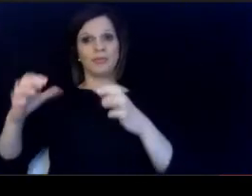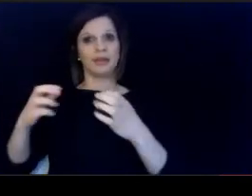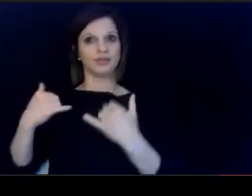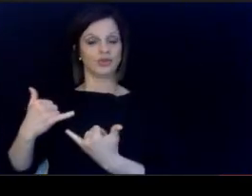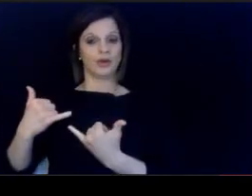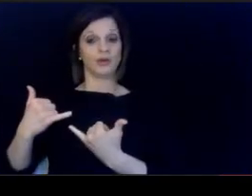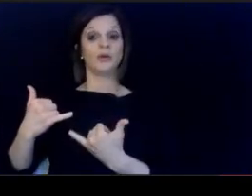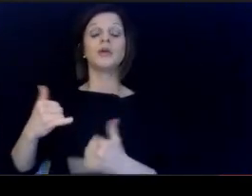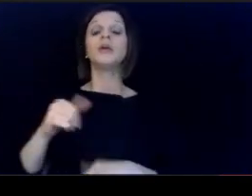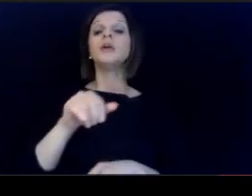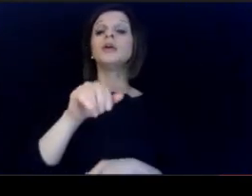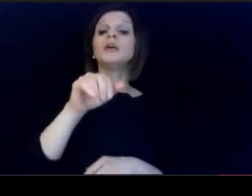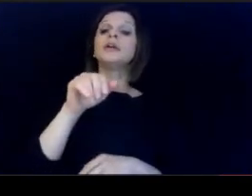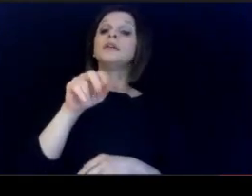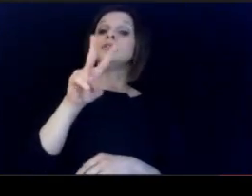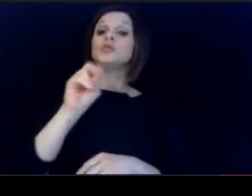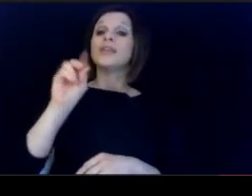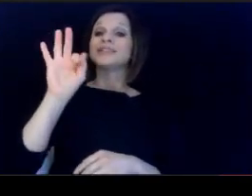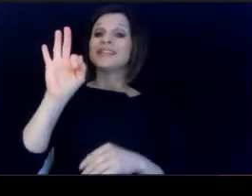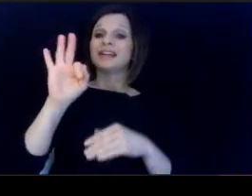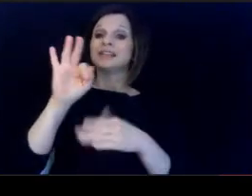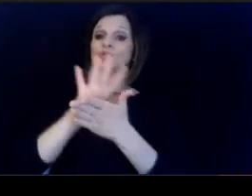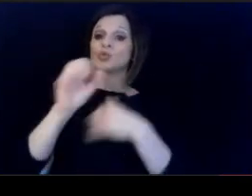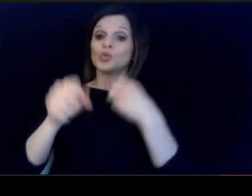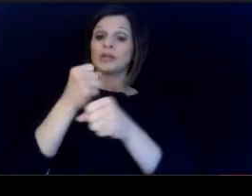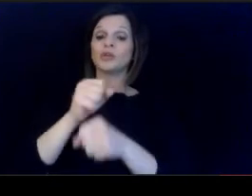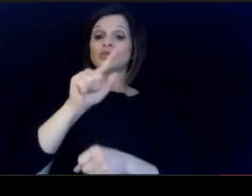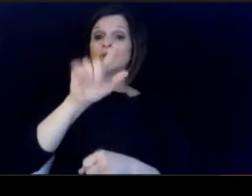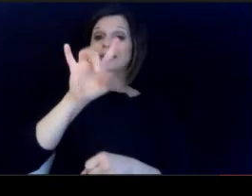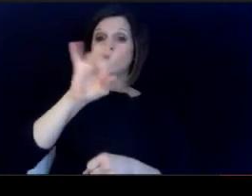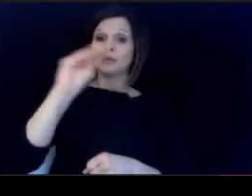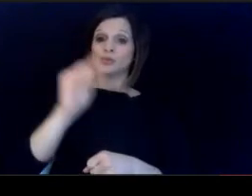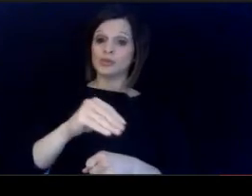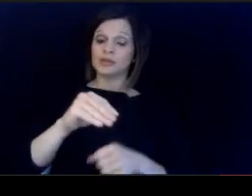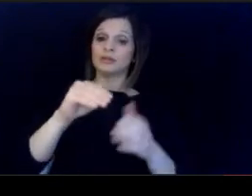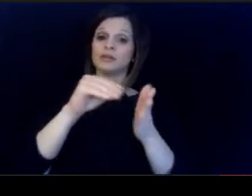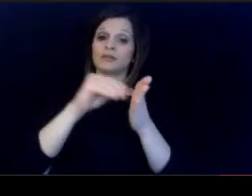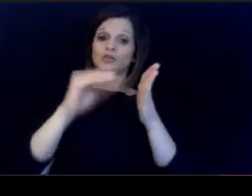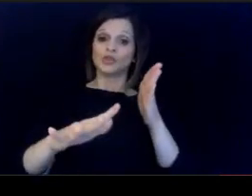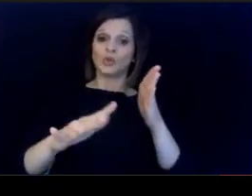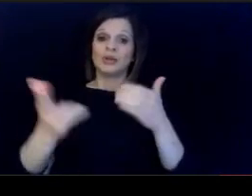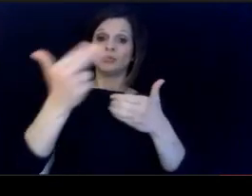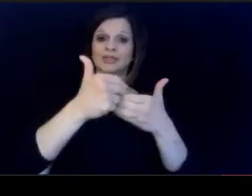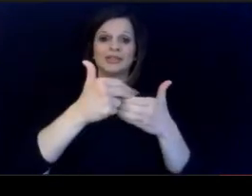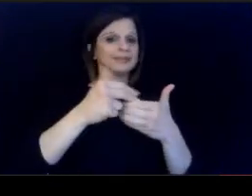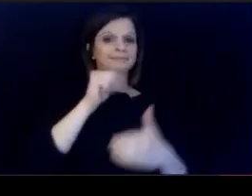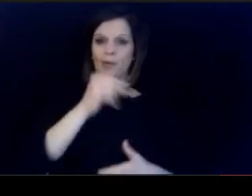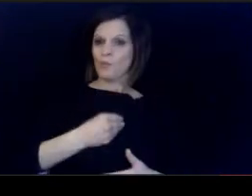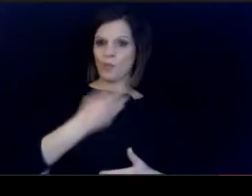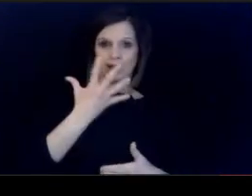In the 2019 twenty school year 20. of the student participants were non white.